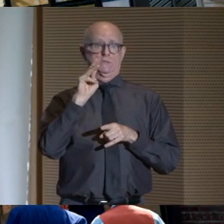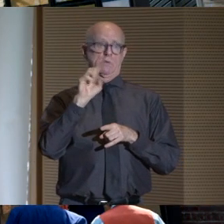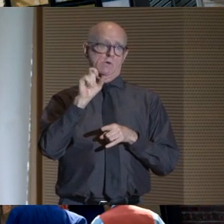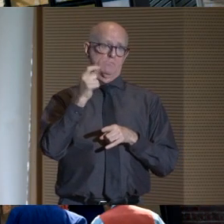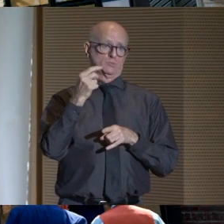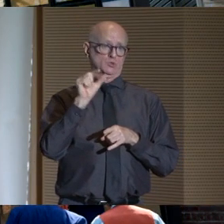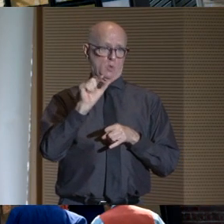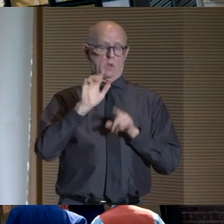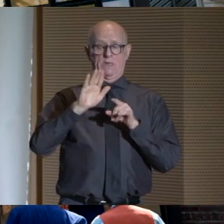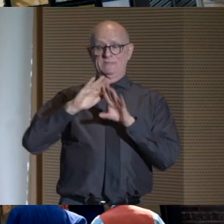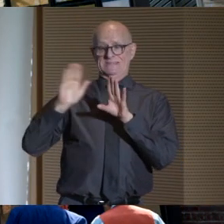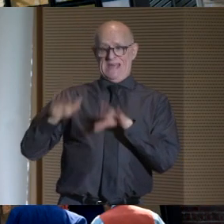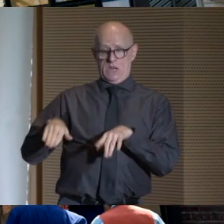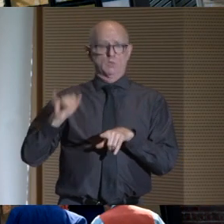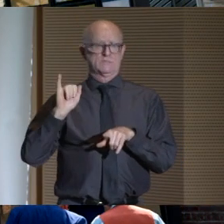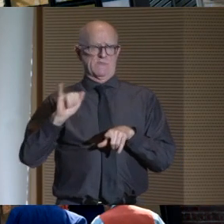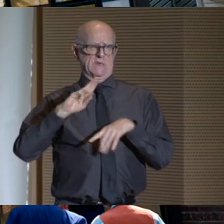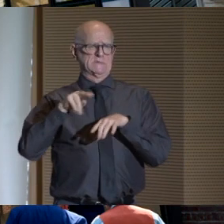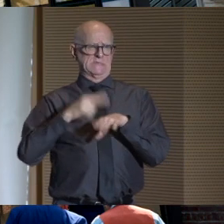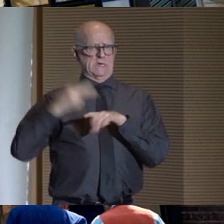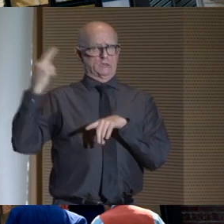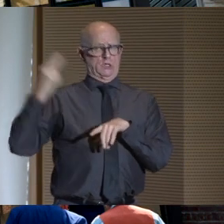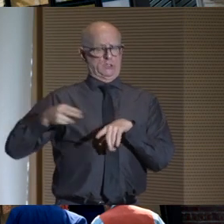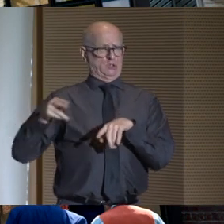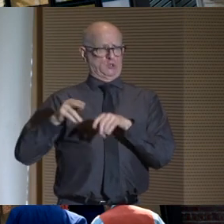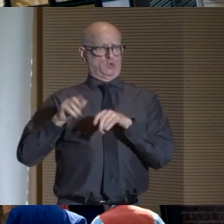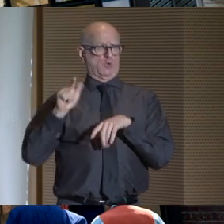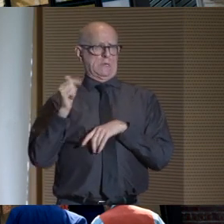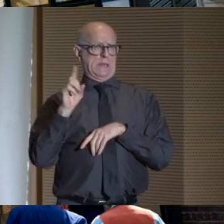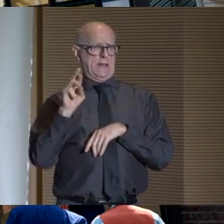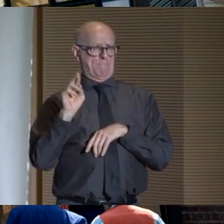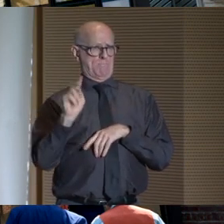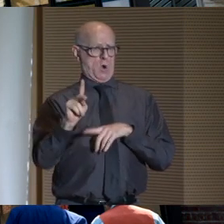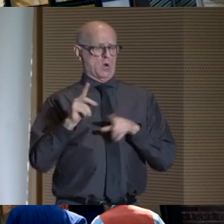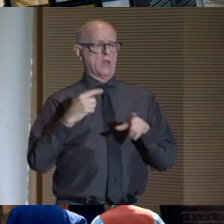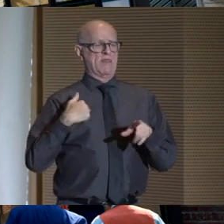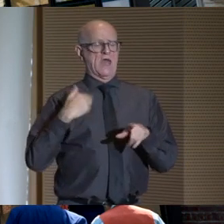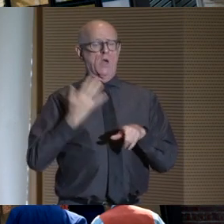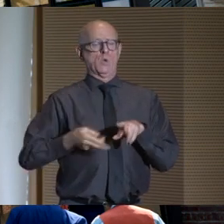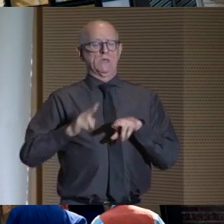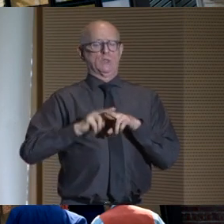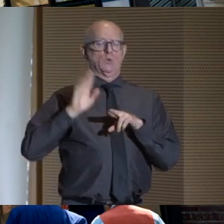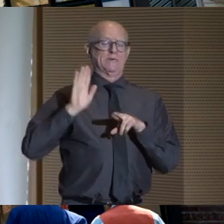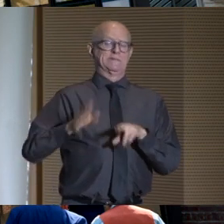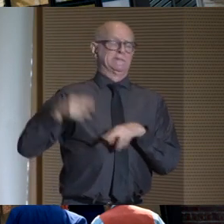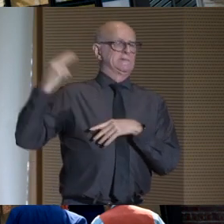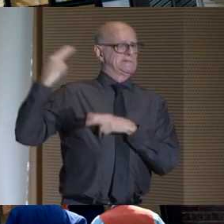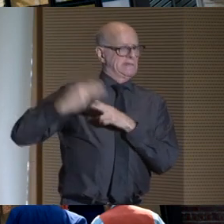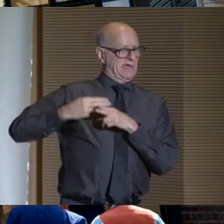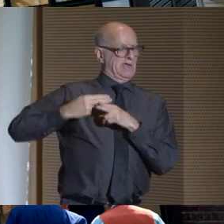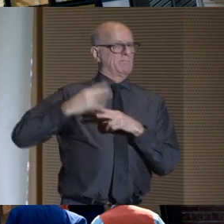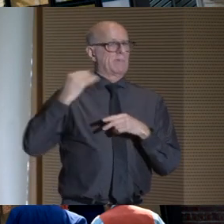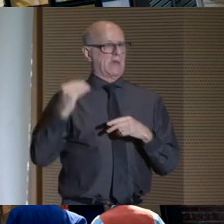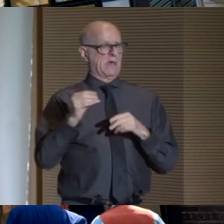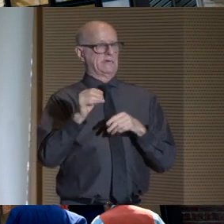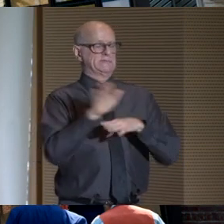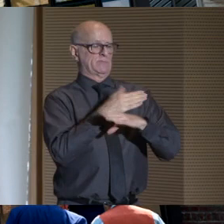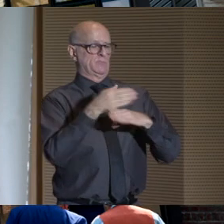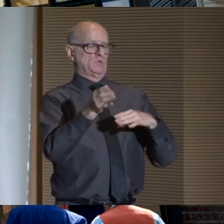and national historic landmark overseen by Queens College, will expand Armstrong's legacy as a music icon